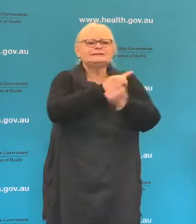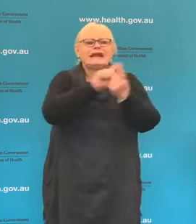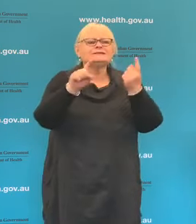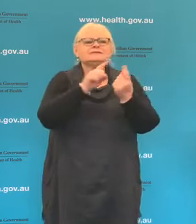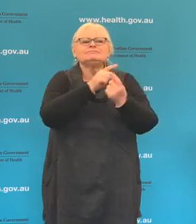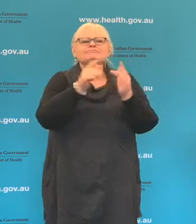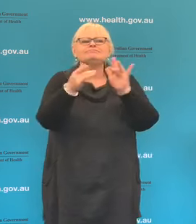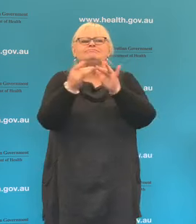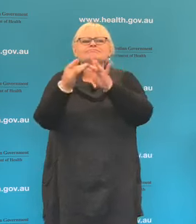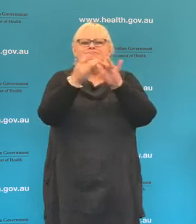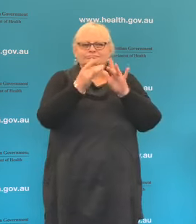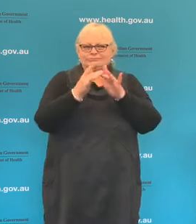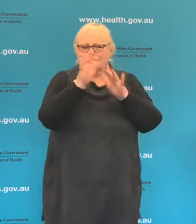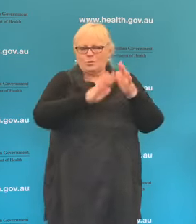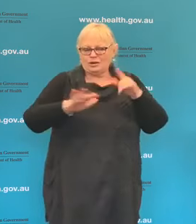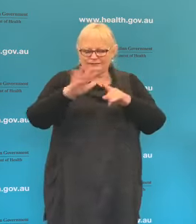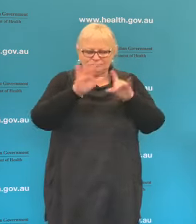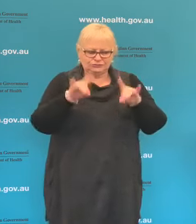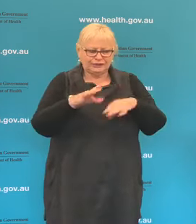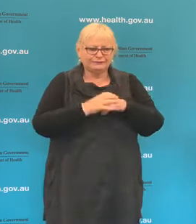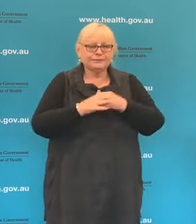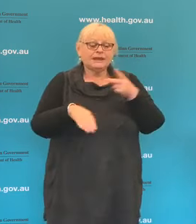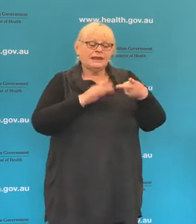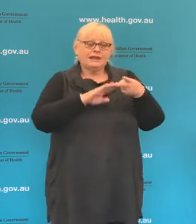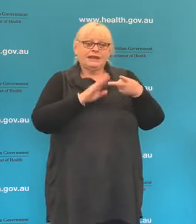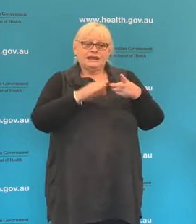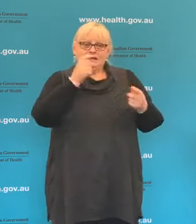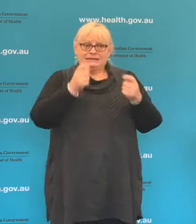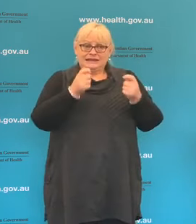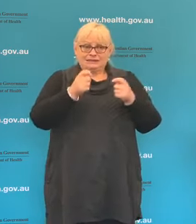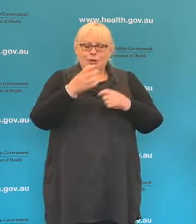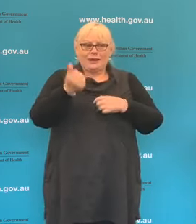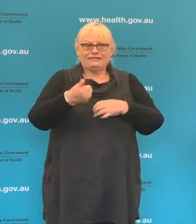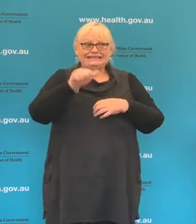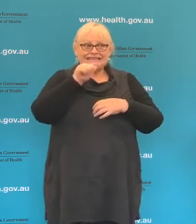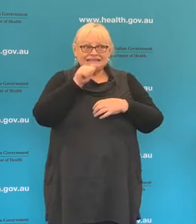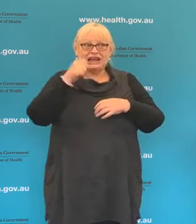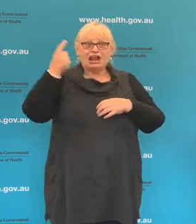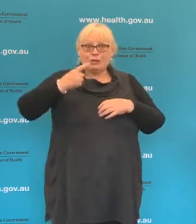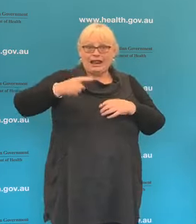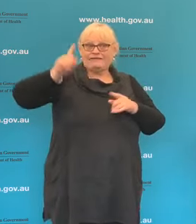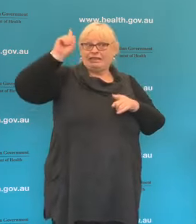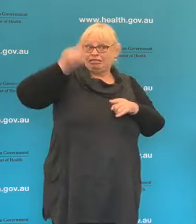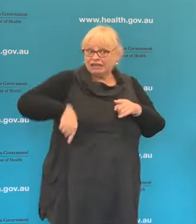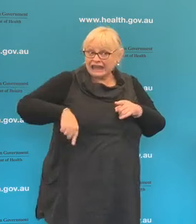Secondly, around testing we've had 611,000 tests